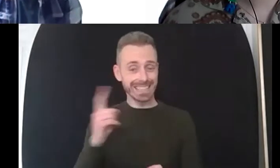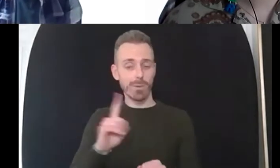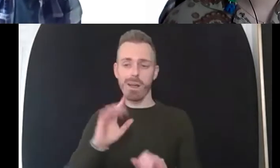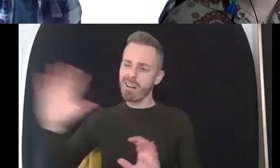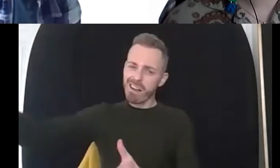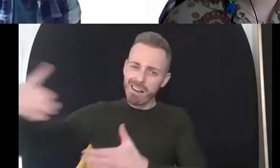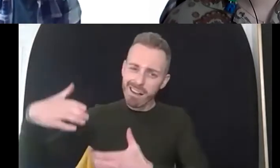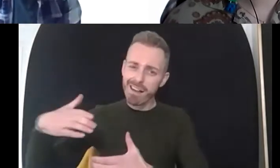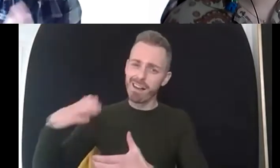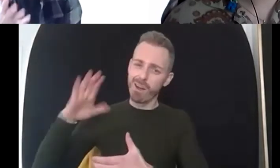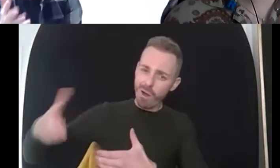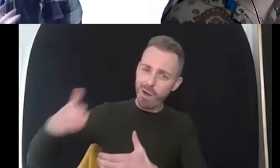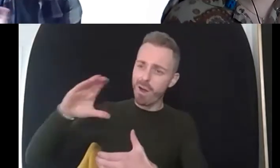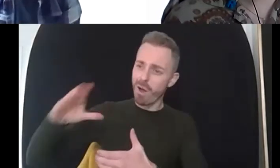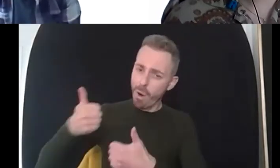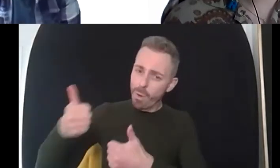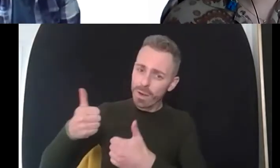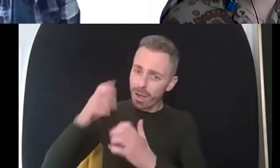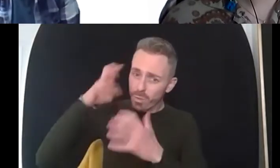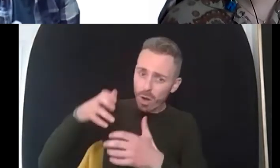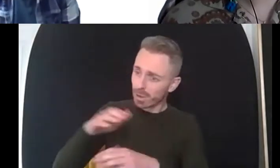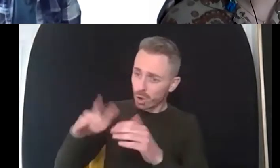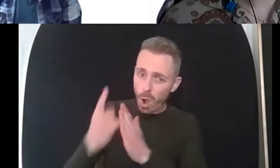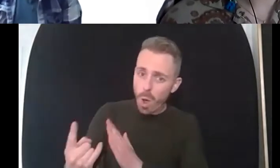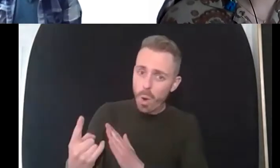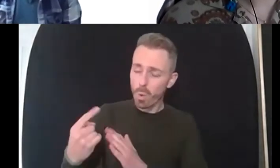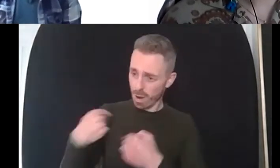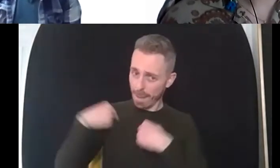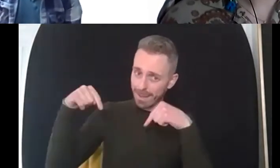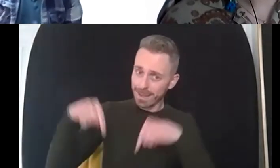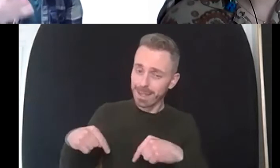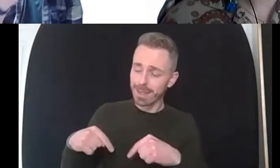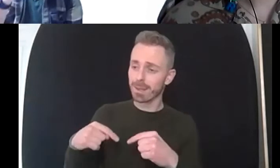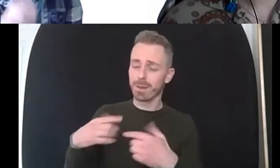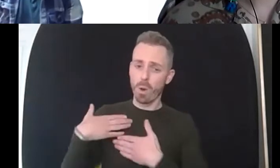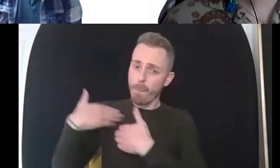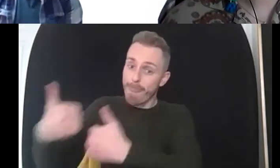it's okay you're not suffering alone with this i'm here i might not be you know i might be able